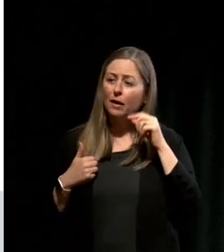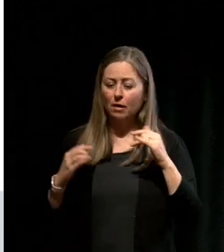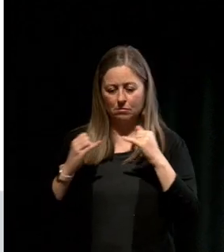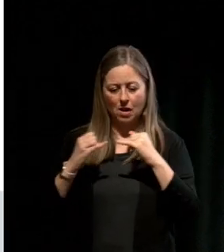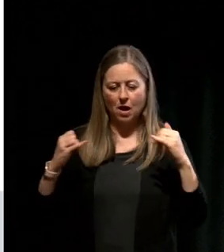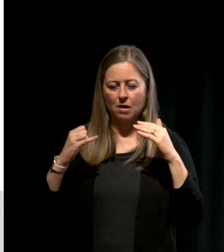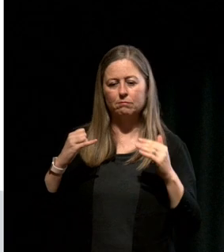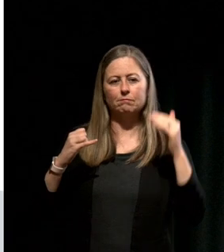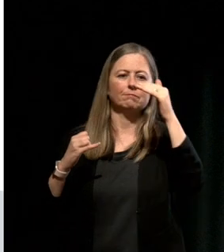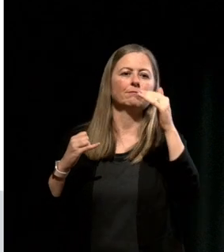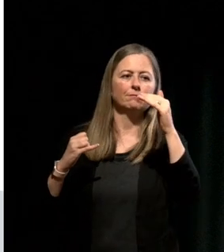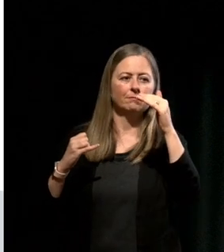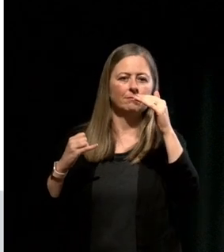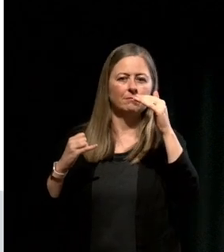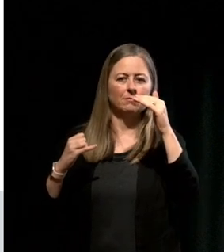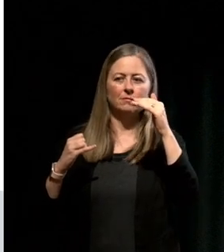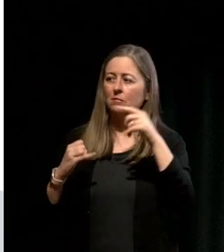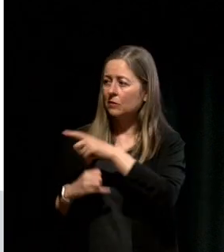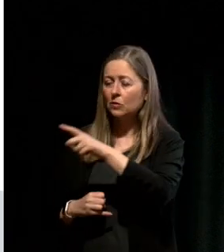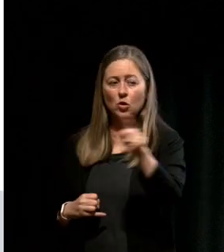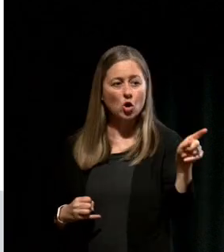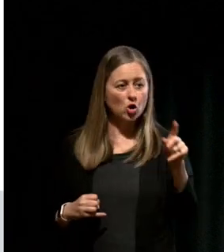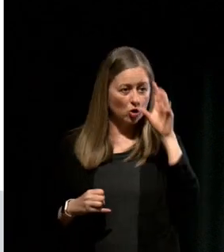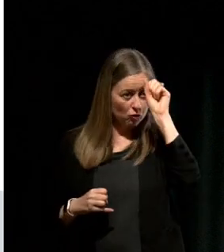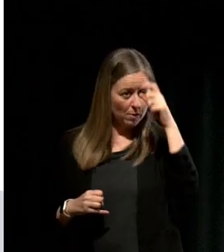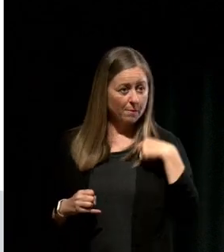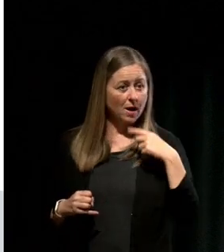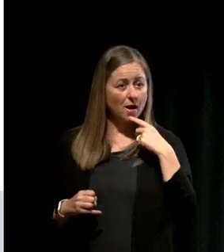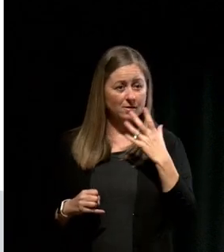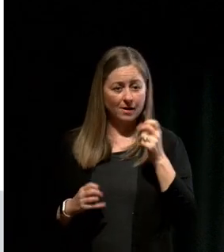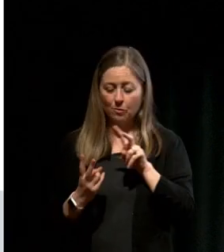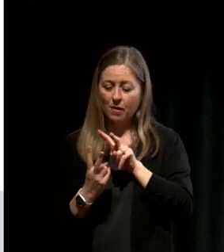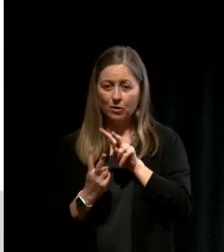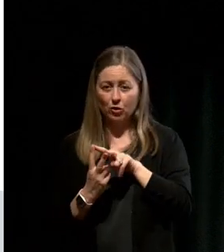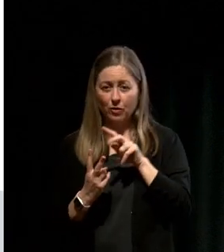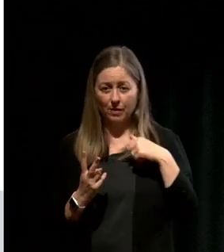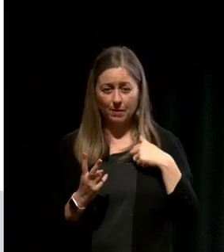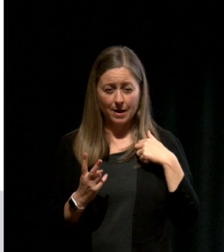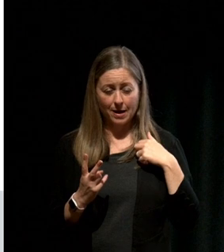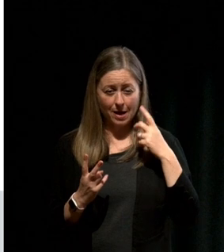So do you remember that when I started I said there were two things I was working on?